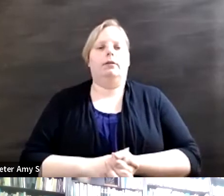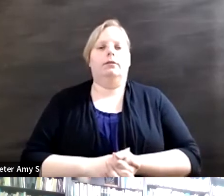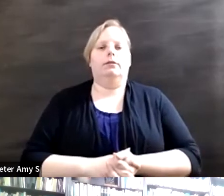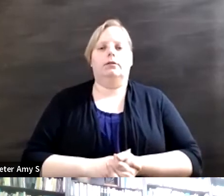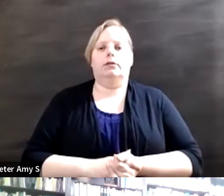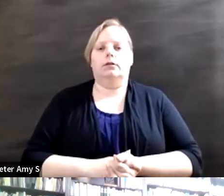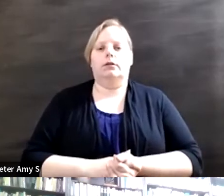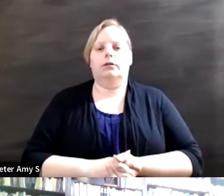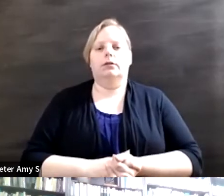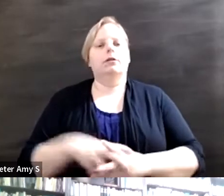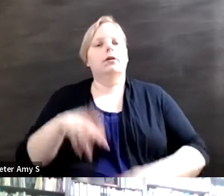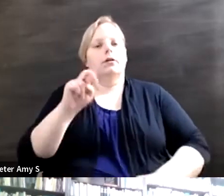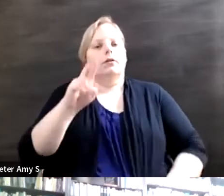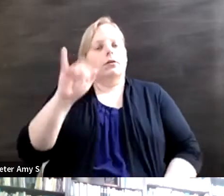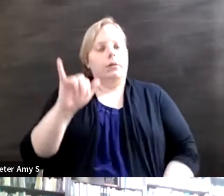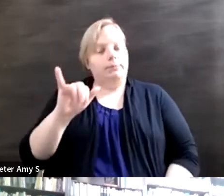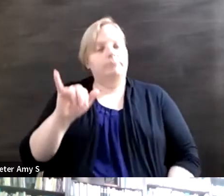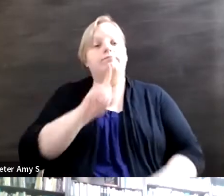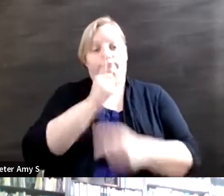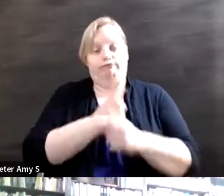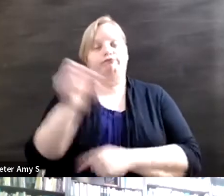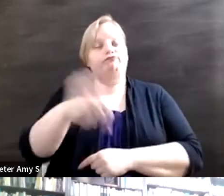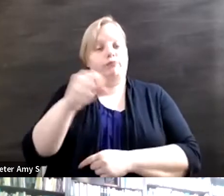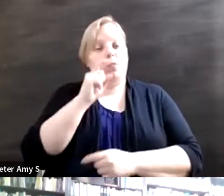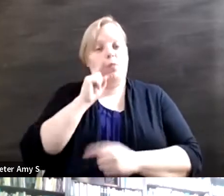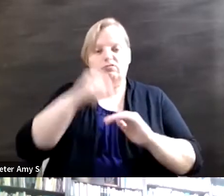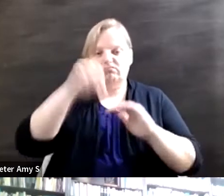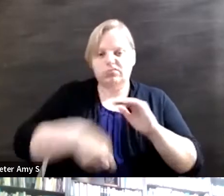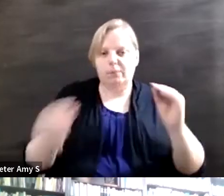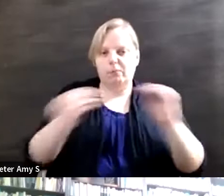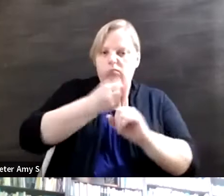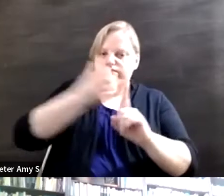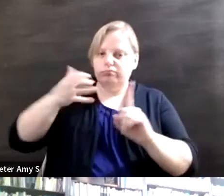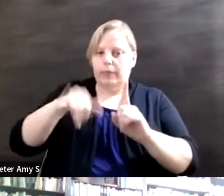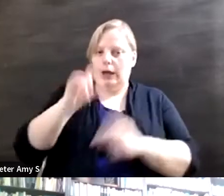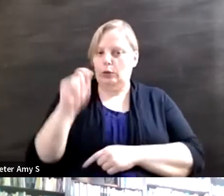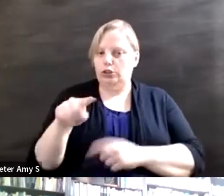Absolutely and I do want to go into that question as well, about representation and specifically